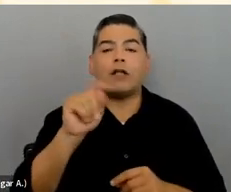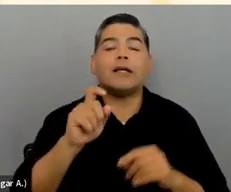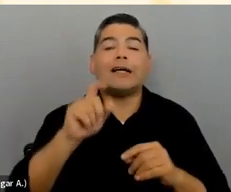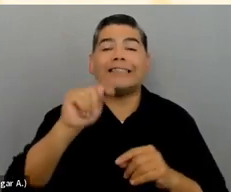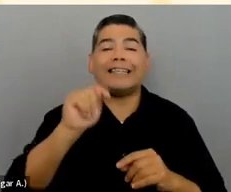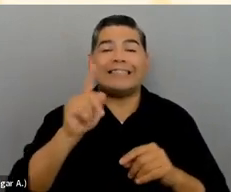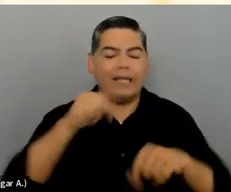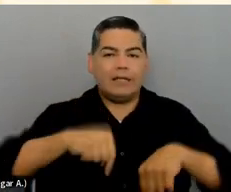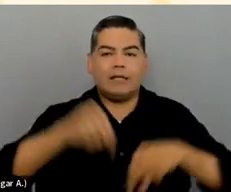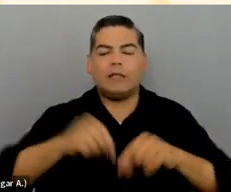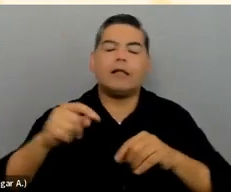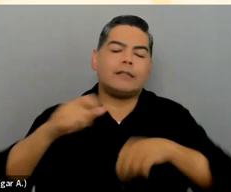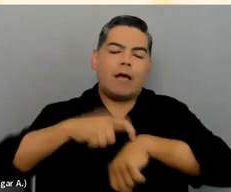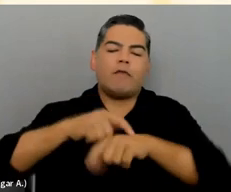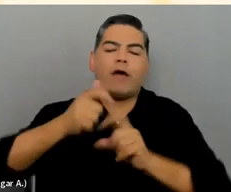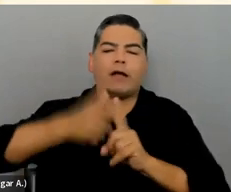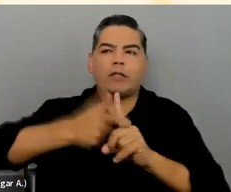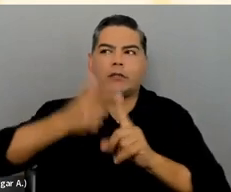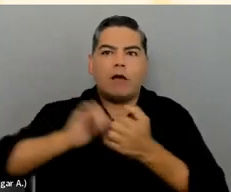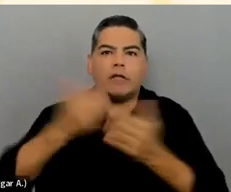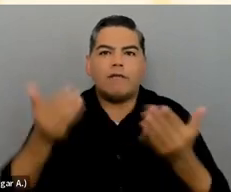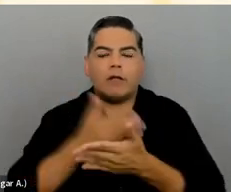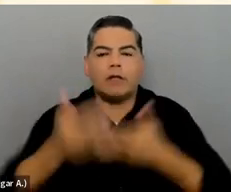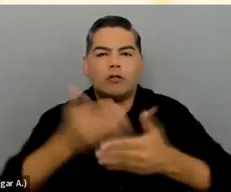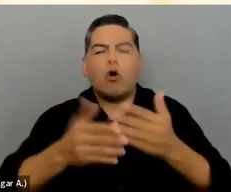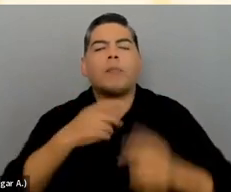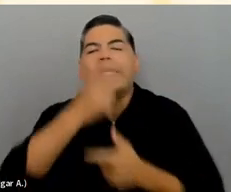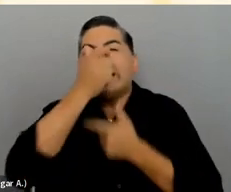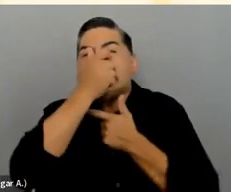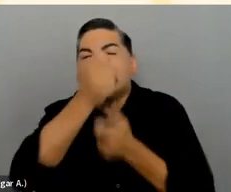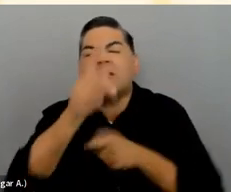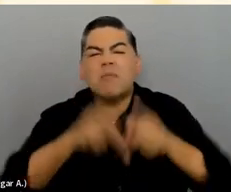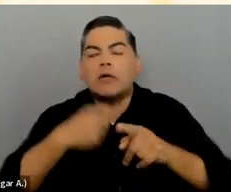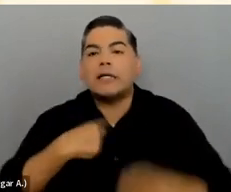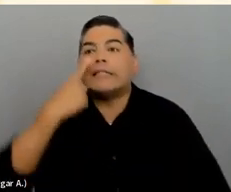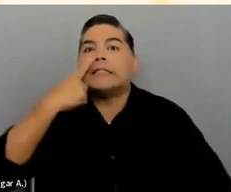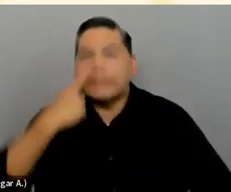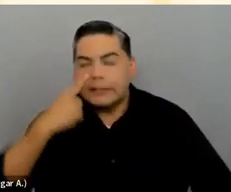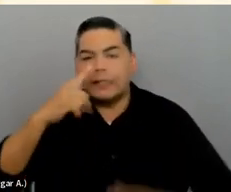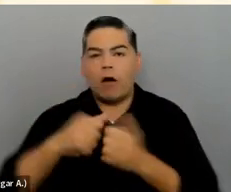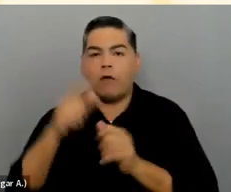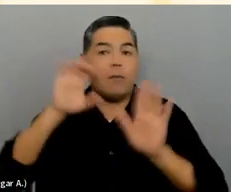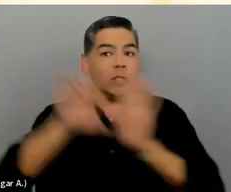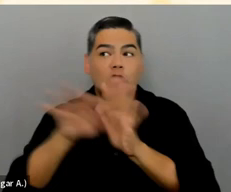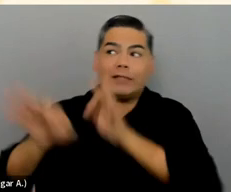I think folks will get some interesting insights on describing alt text and tools that do that well or not from there.